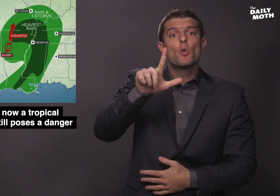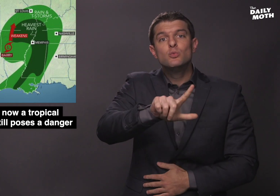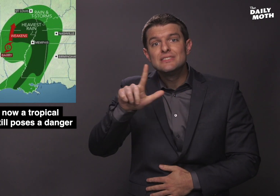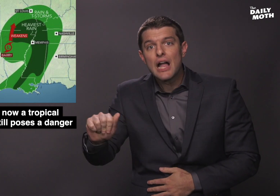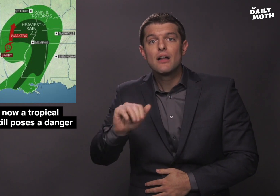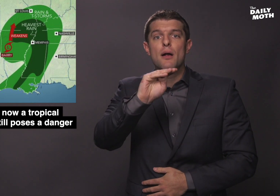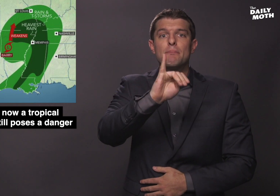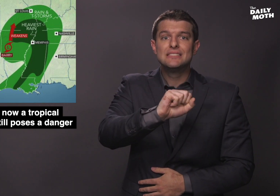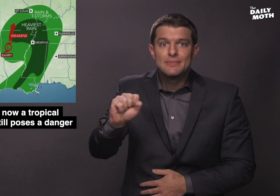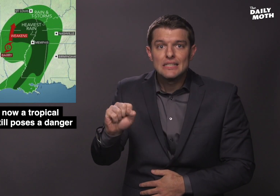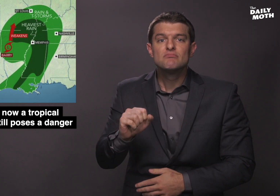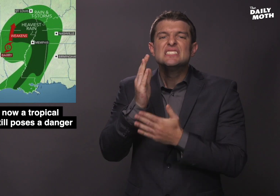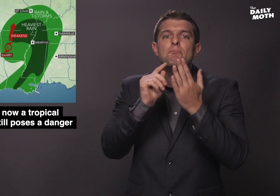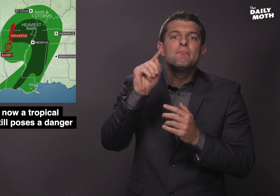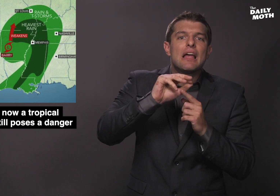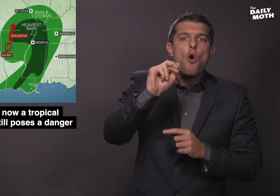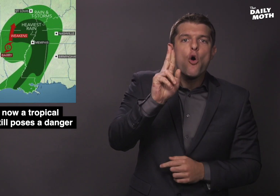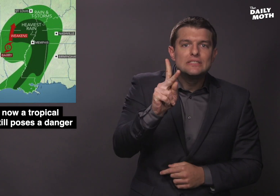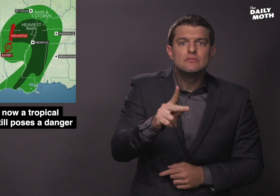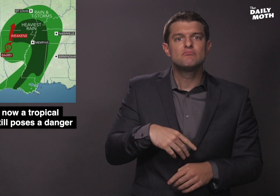Louisiana and Mississippi and parts of Arkansas,